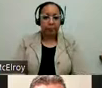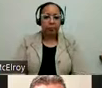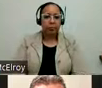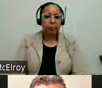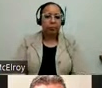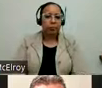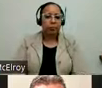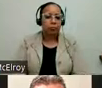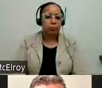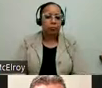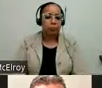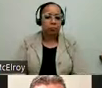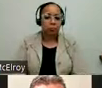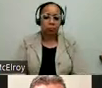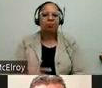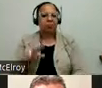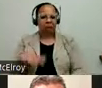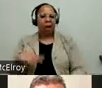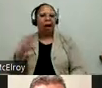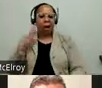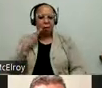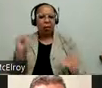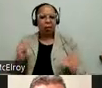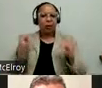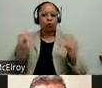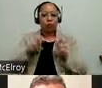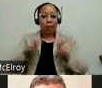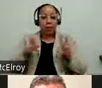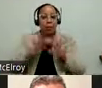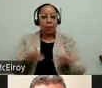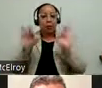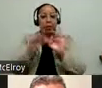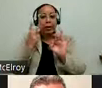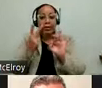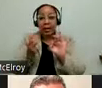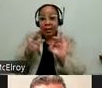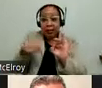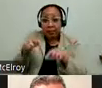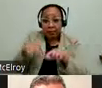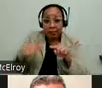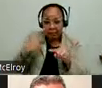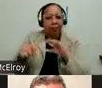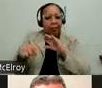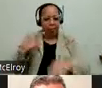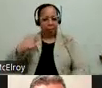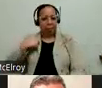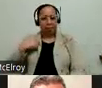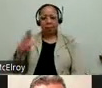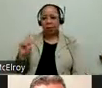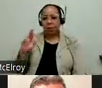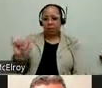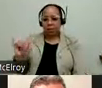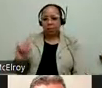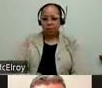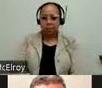I'll elevate him to panelist so make sure he can see. Anyone else